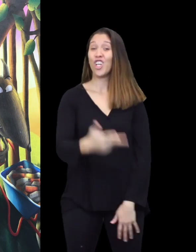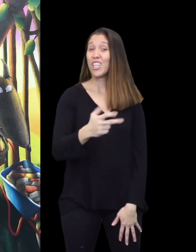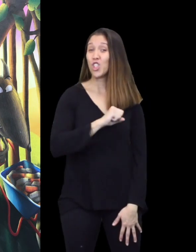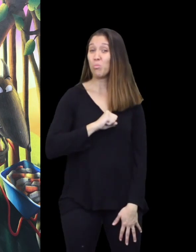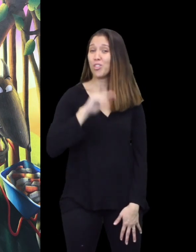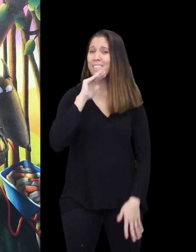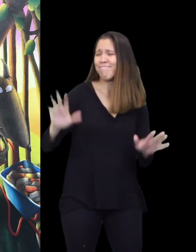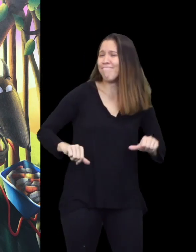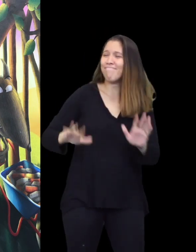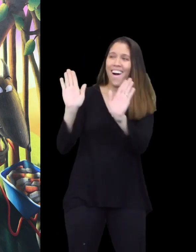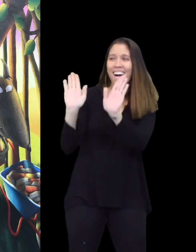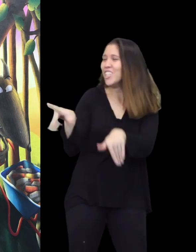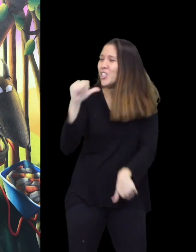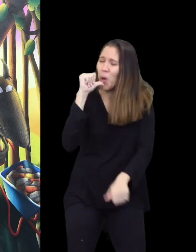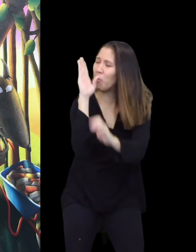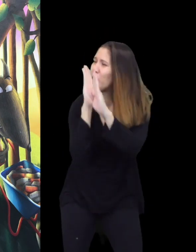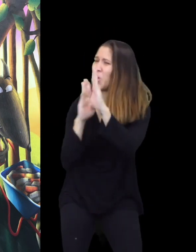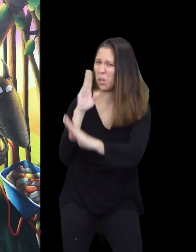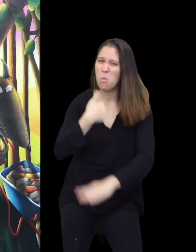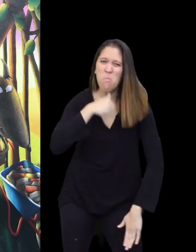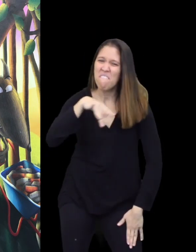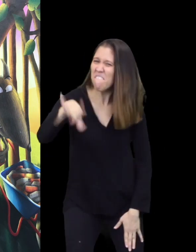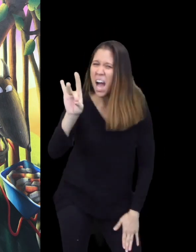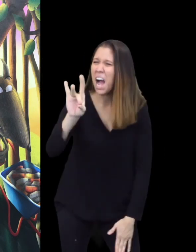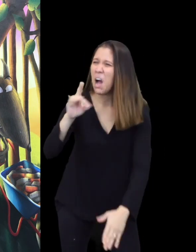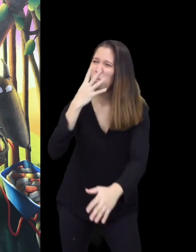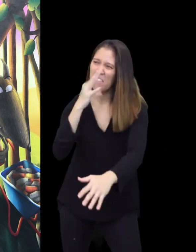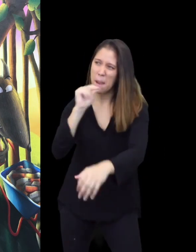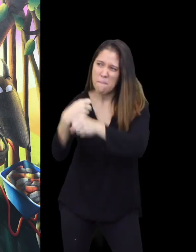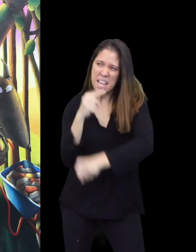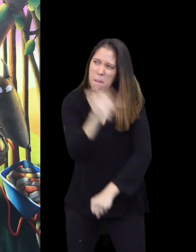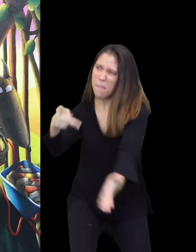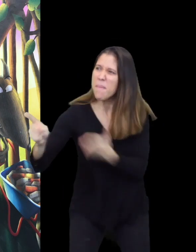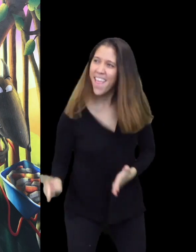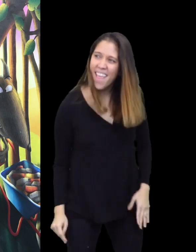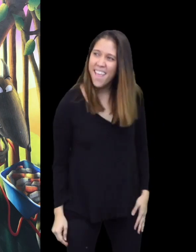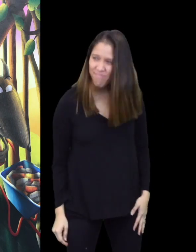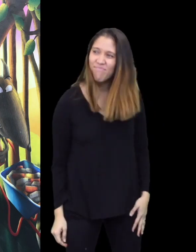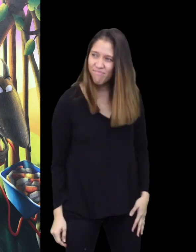The three Superpigs boasted and told them not to worry. We'll find that Wolf and make him pay!